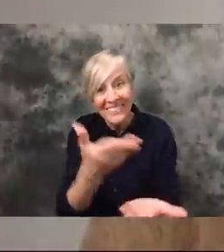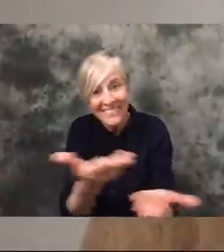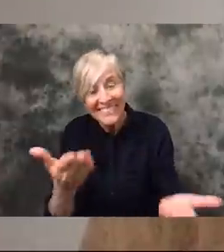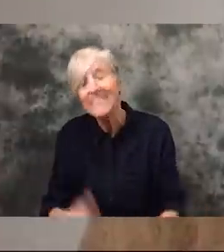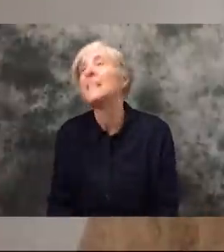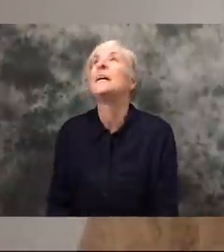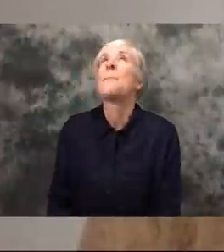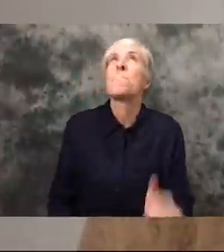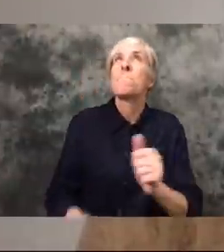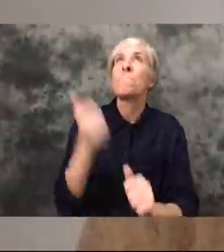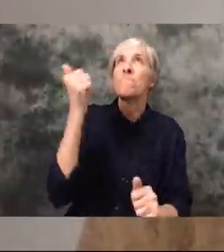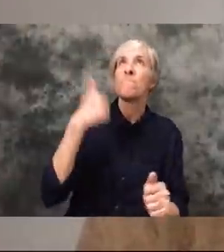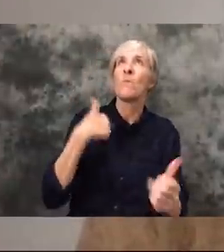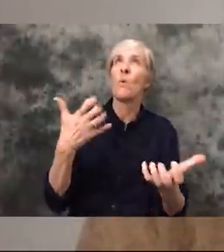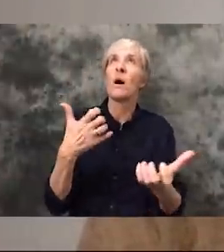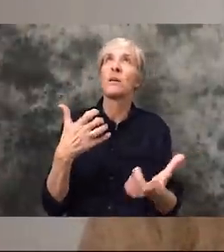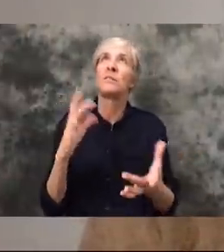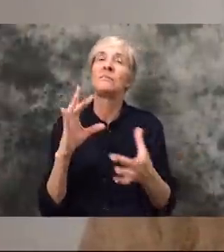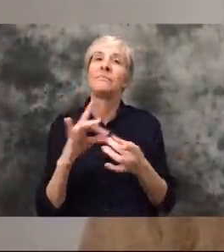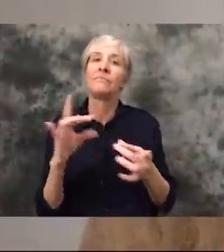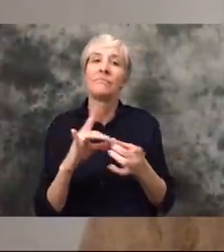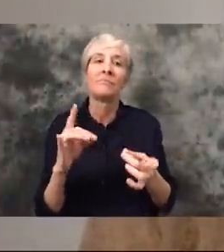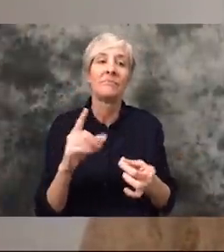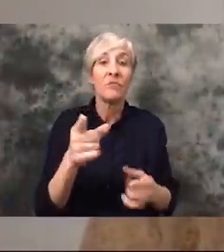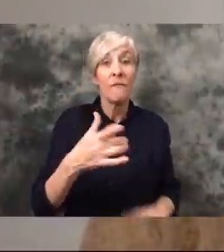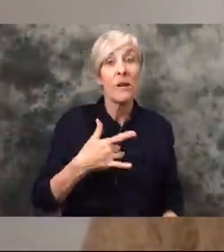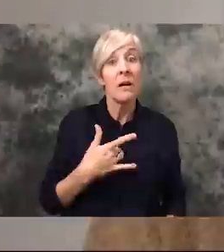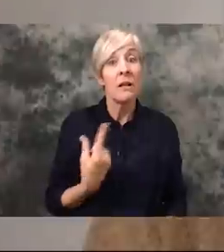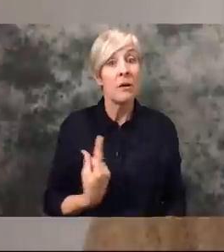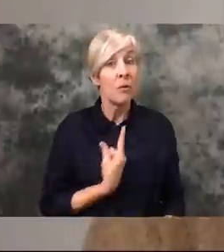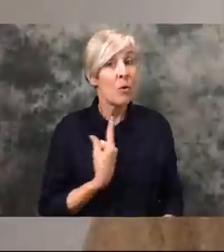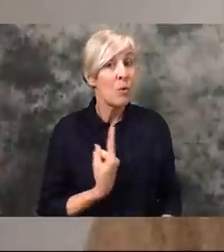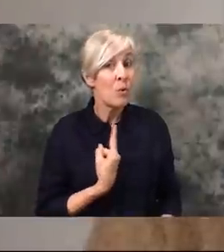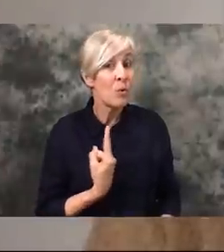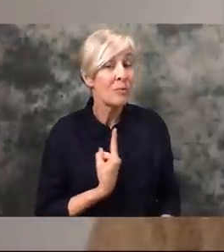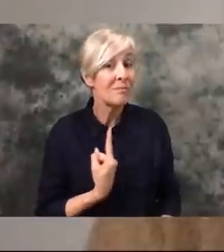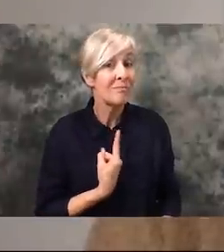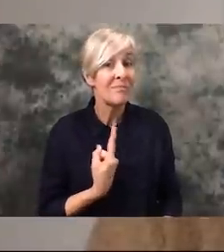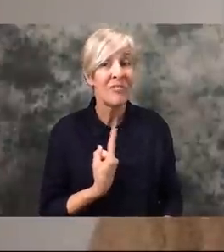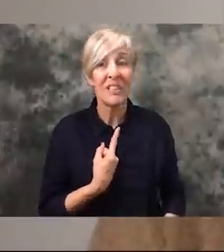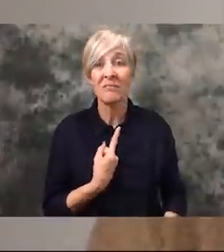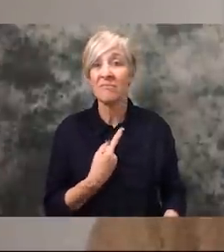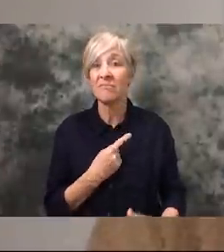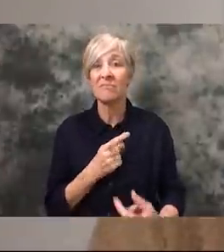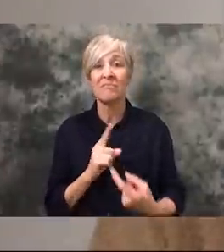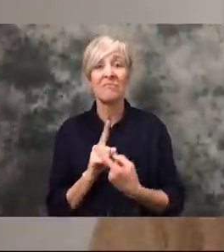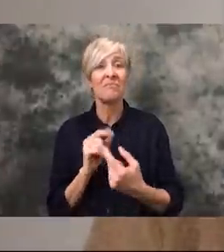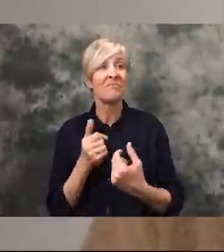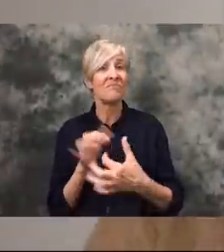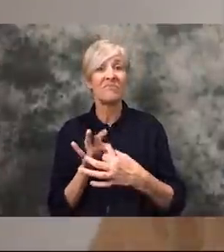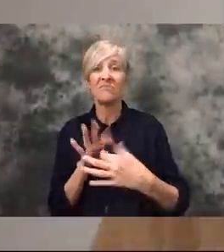would most like to say is that if you're feeling alone, or isolated, that we do